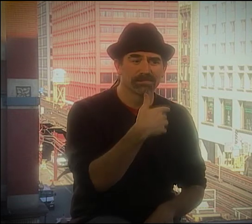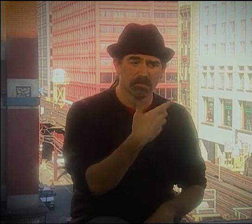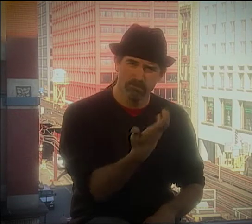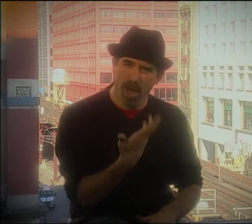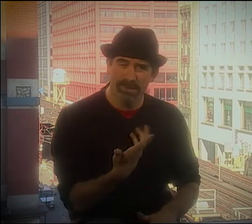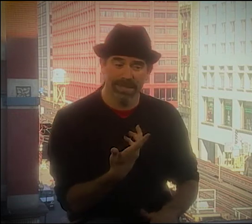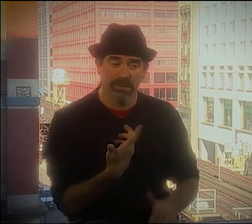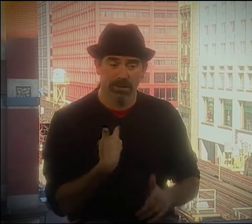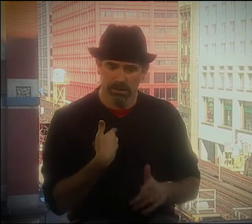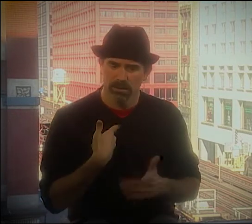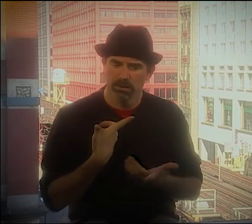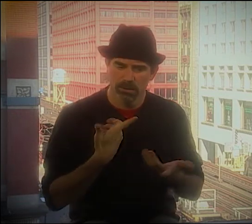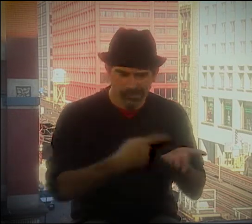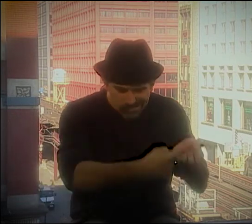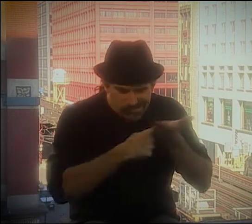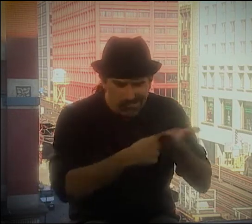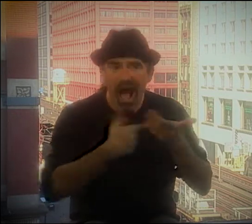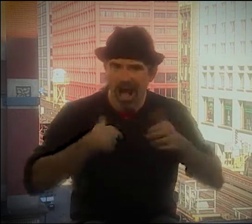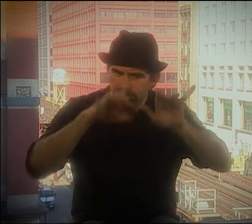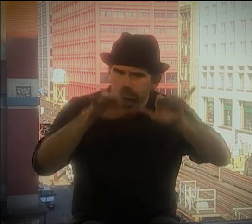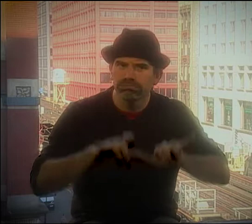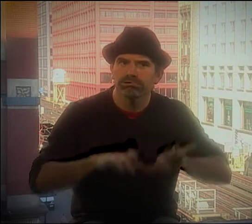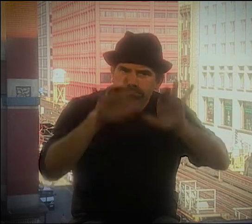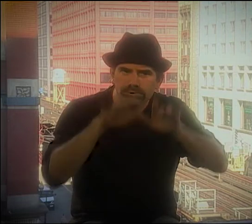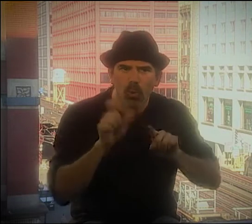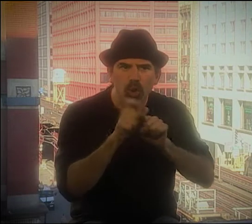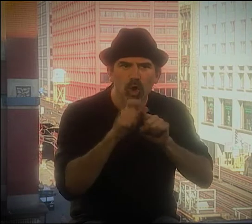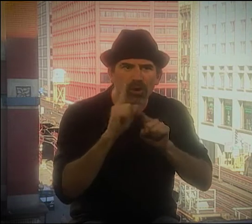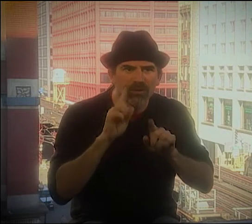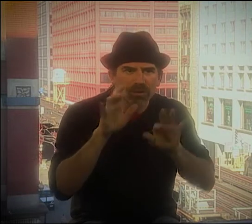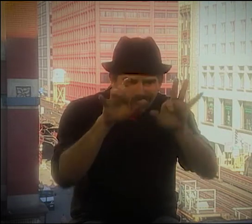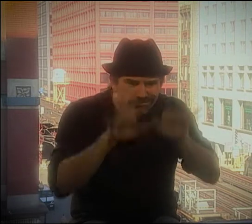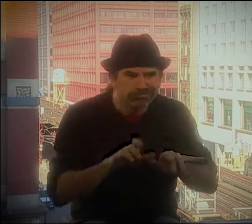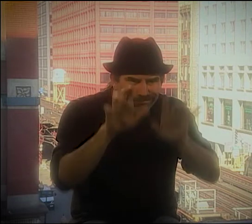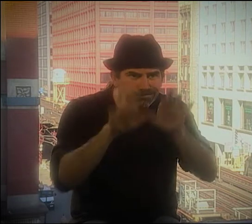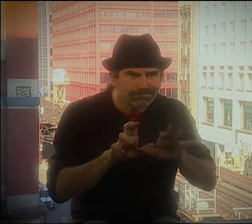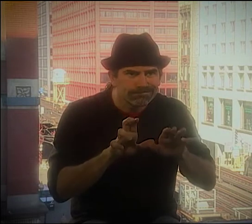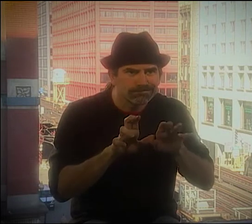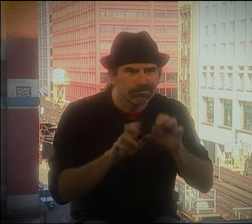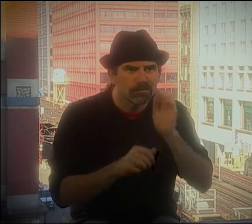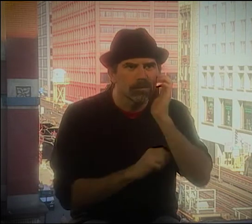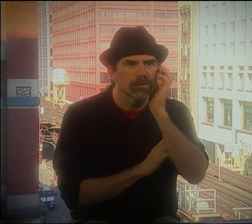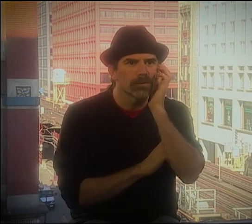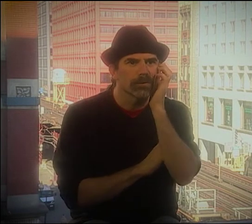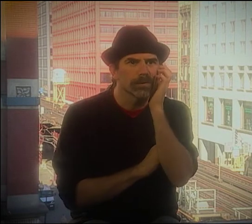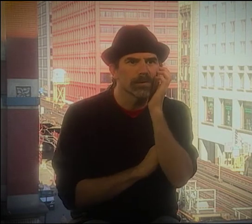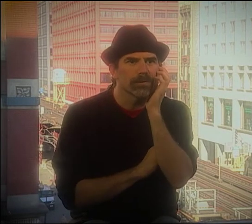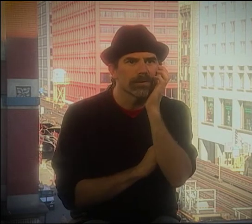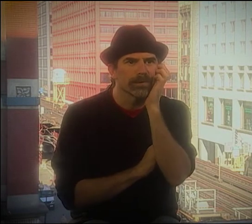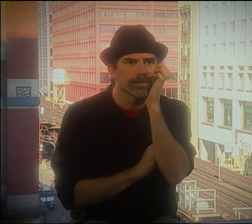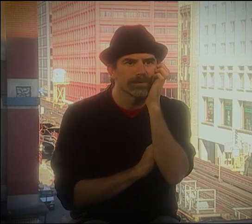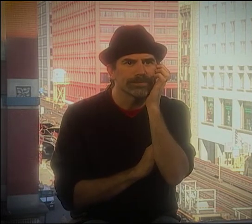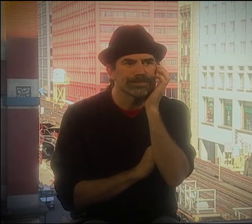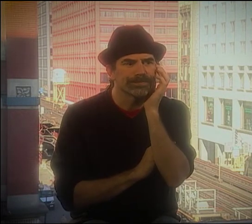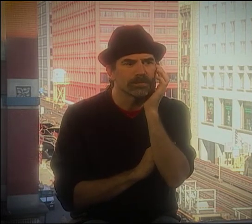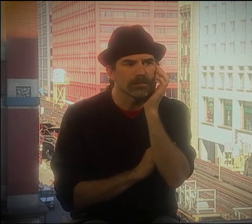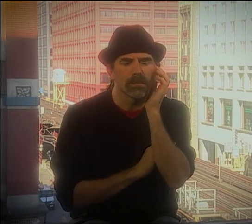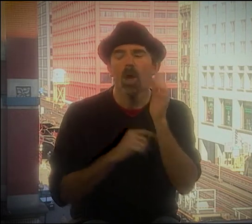I SAID, "YEAH, THAT'S THE WAY WE STARTED DOING THAT." YOU KNOW, WE WOULD TYPE IT UP, YOU KNOW, WE WOULD TALK IT BACK